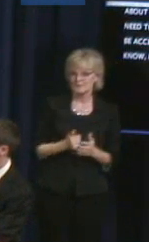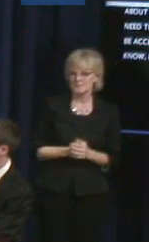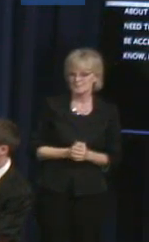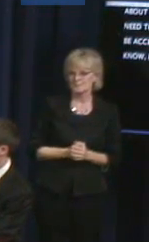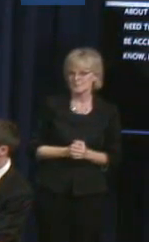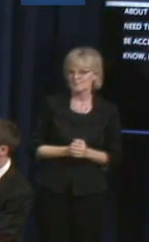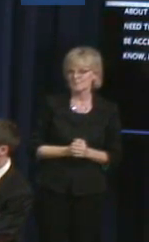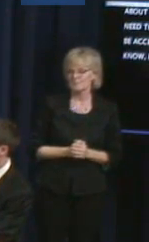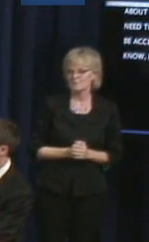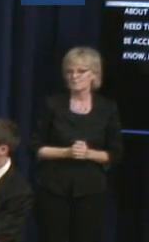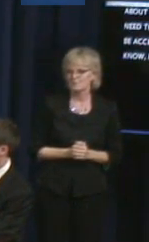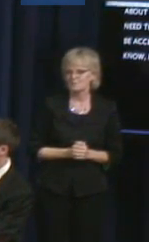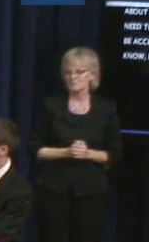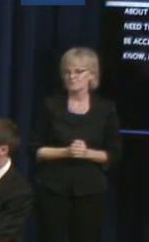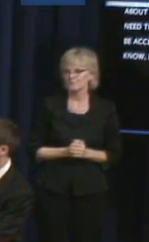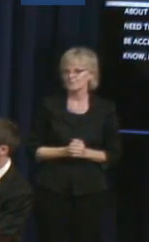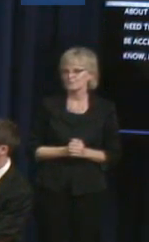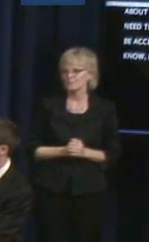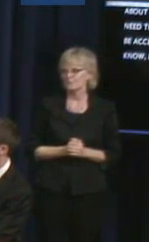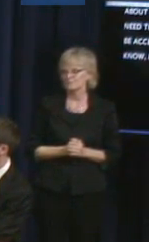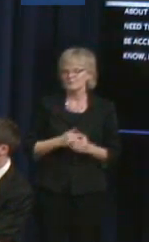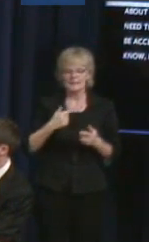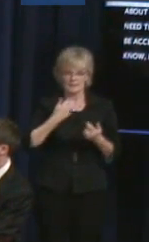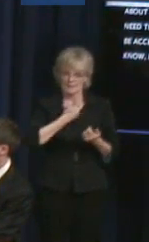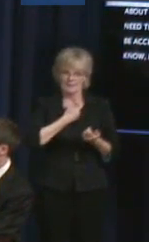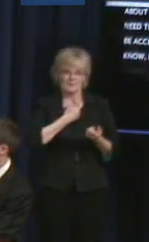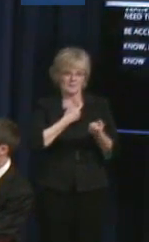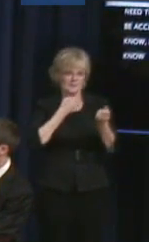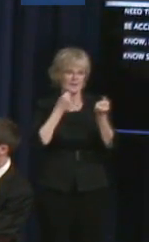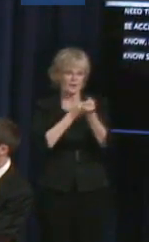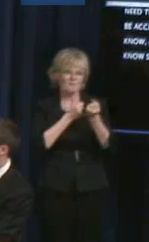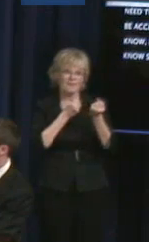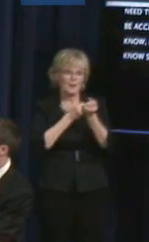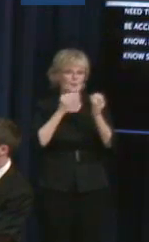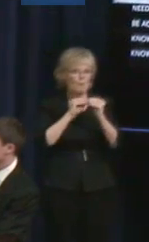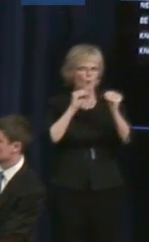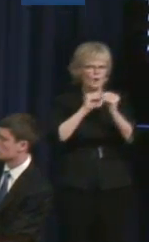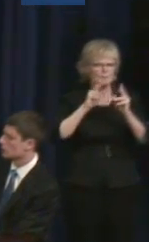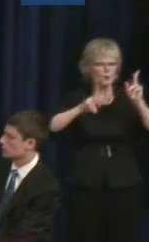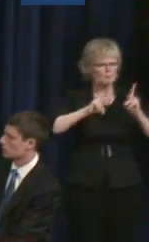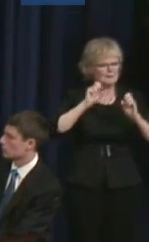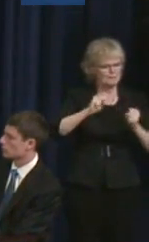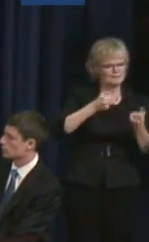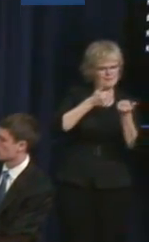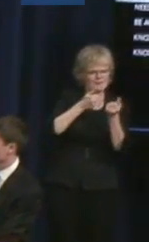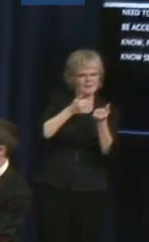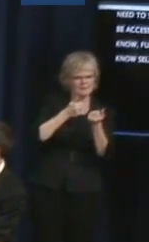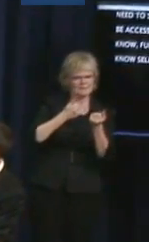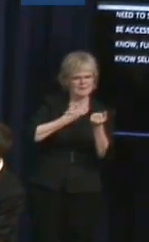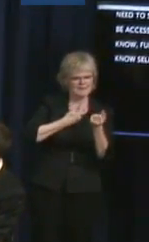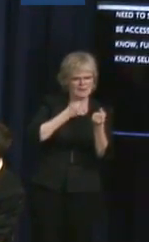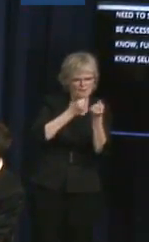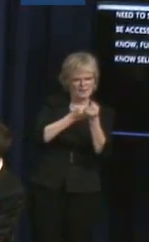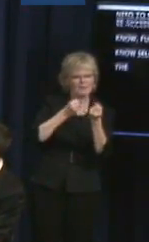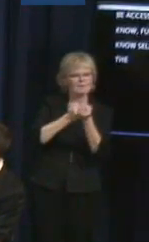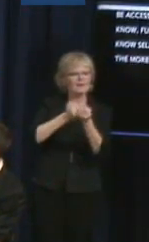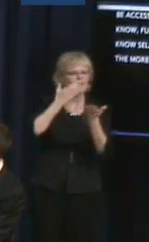The more I think, you know thr more self advocacy can grow the better it is, and the more you know, us as